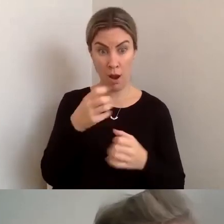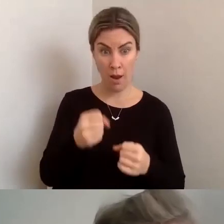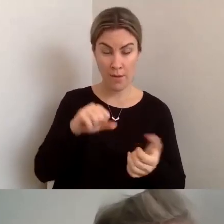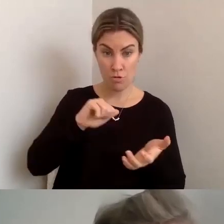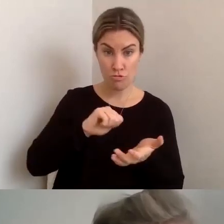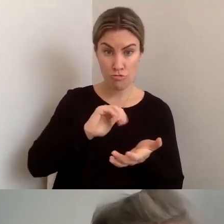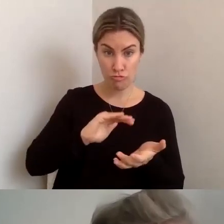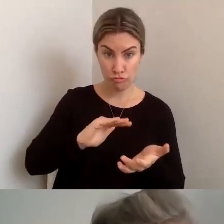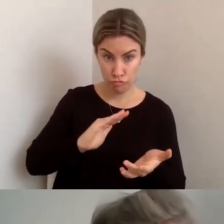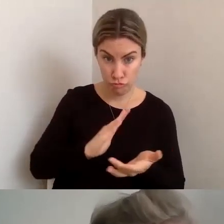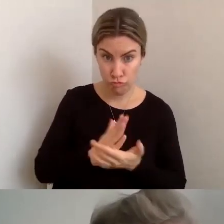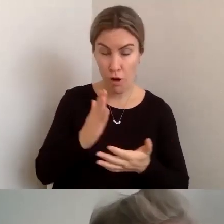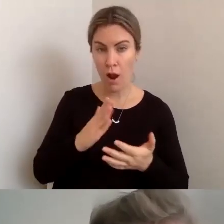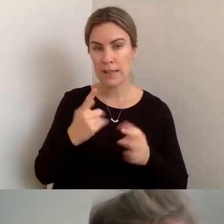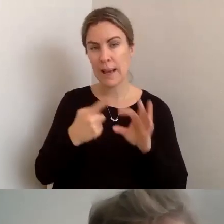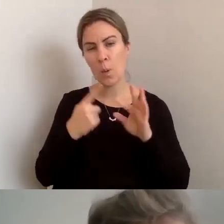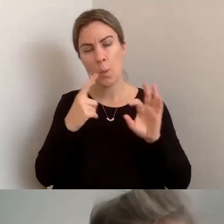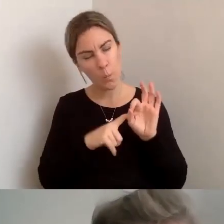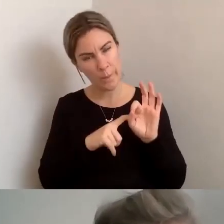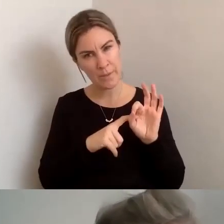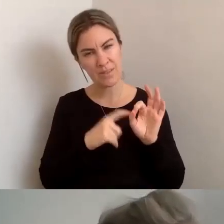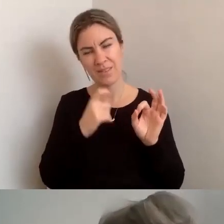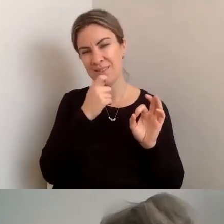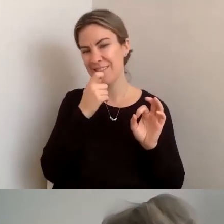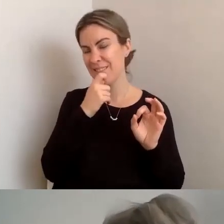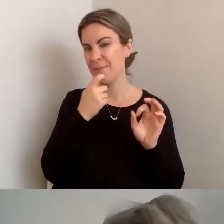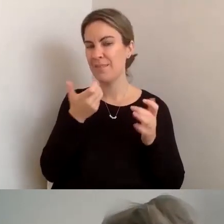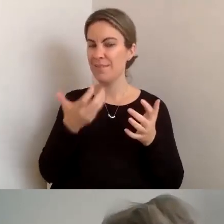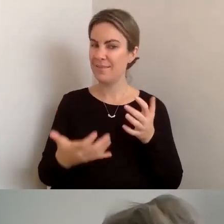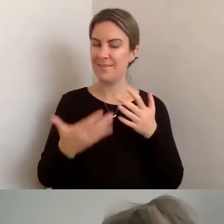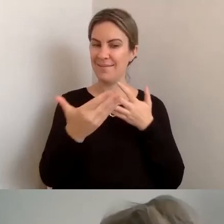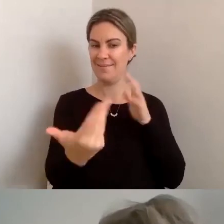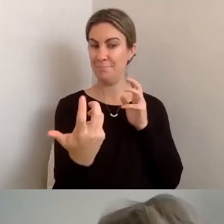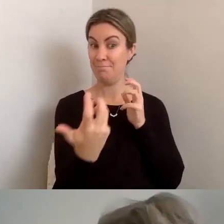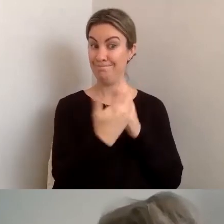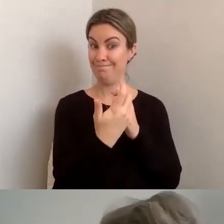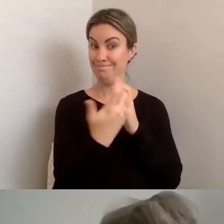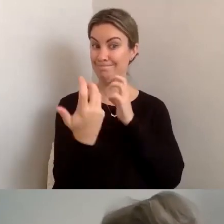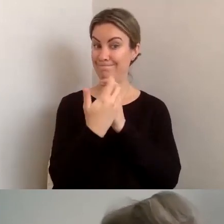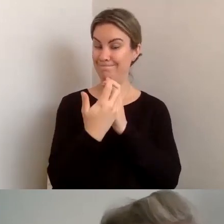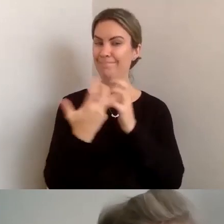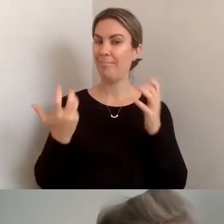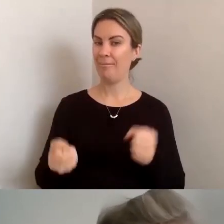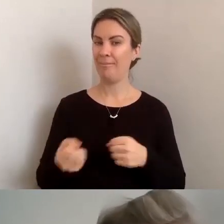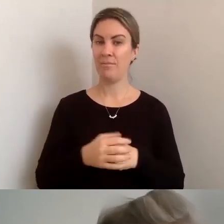So you have, I guess, two sides of the coin. The user needs to - whether it's through the NDIS or some other